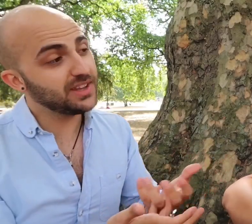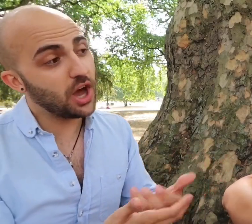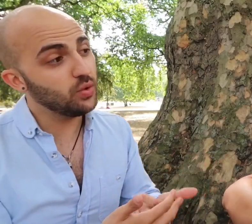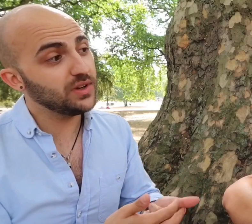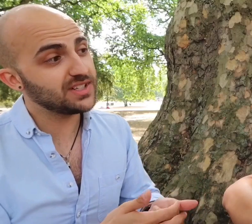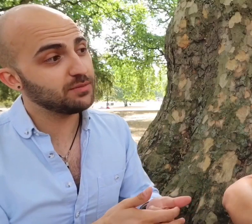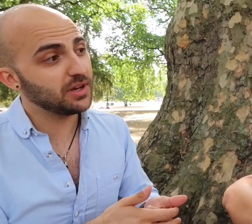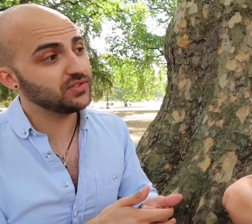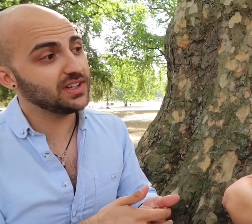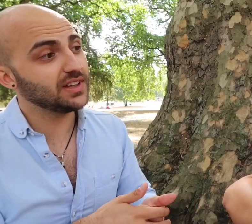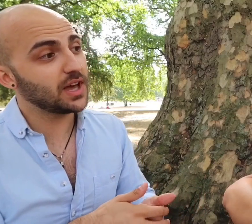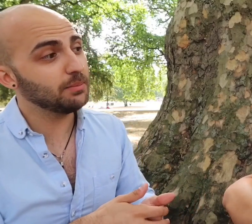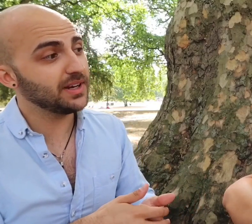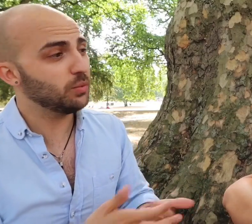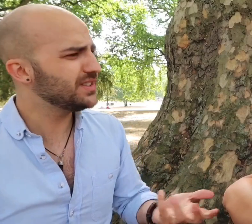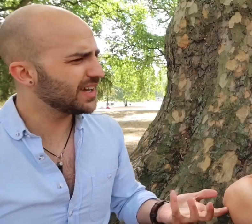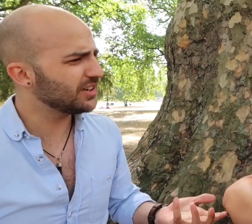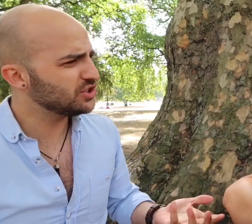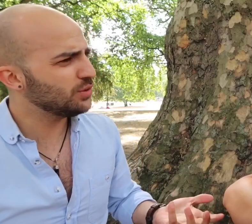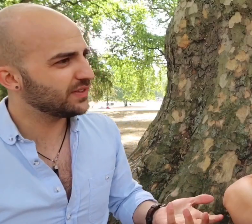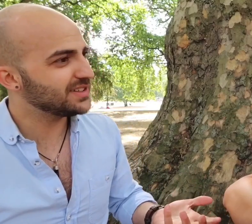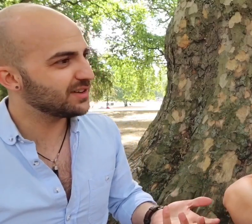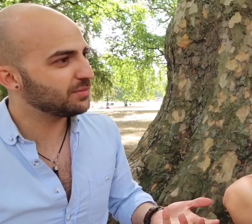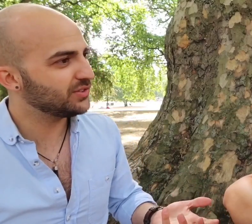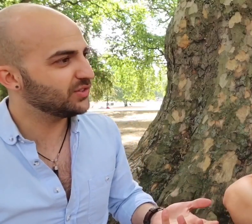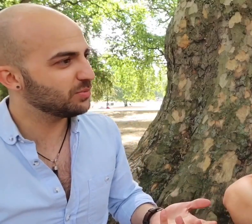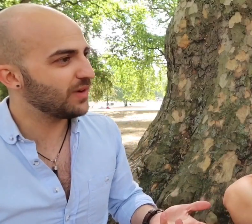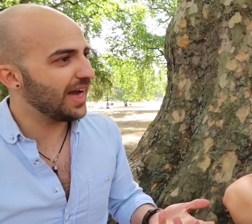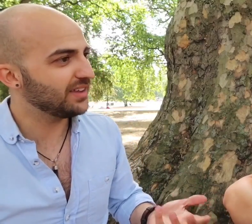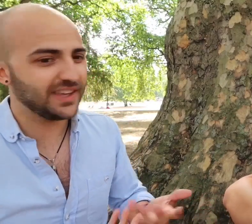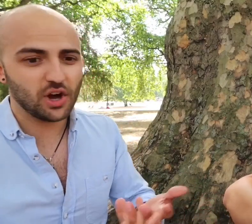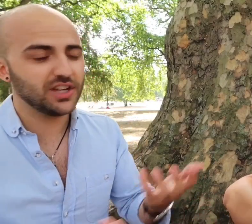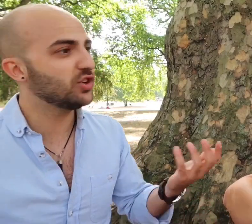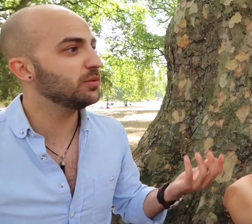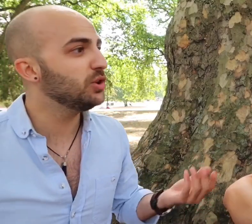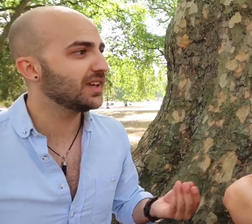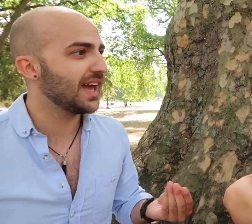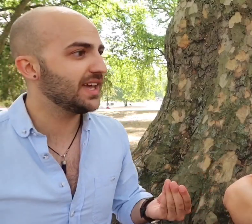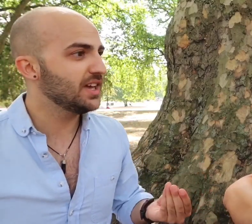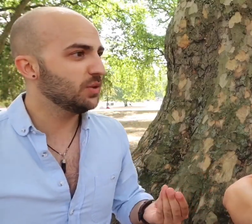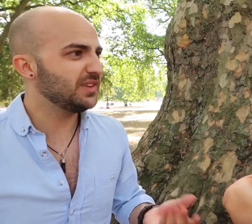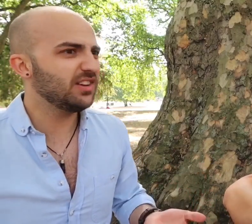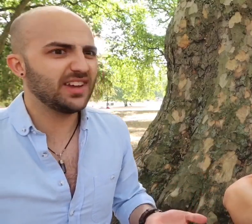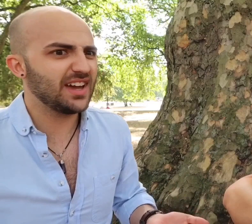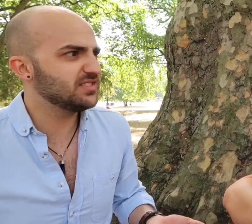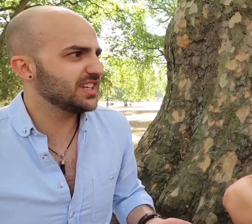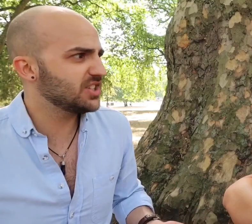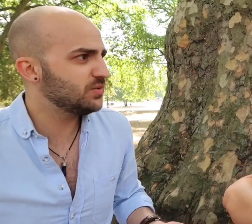the only Deaf person in the company ,what is that going to do for that Deaf person's morale it they can't even communicate with hearing actors that don't